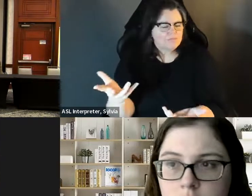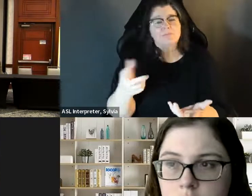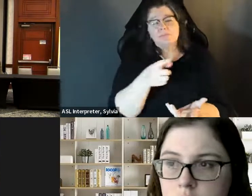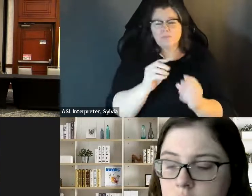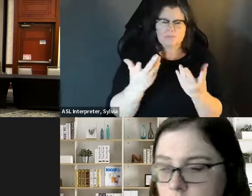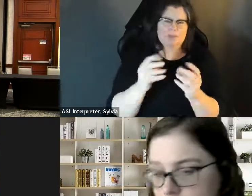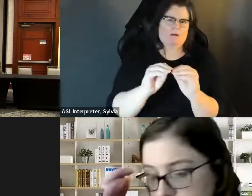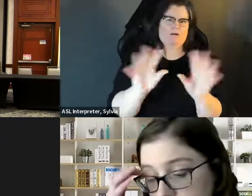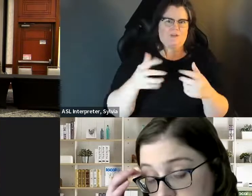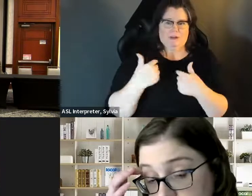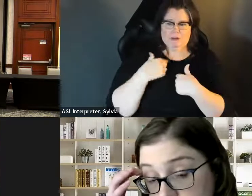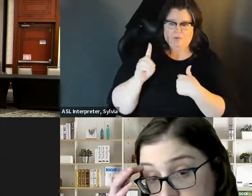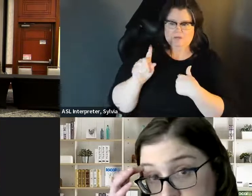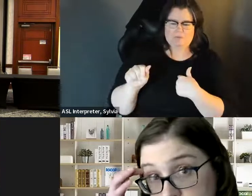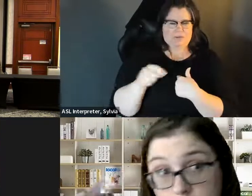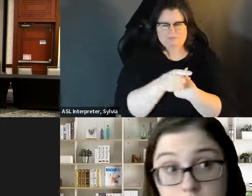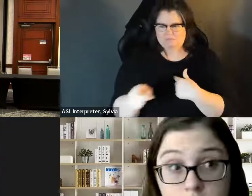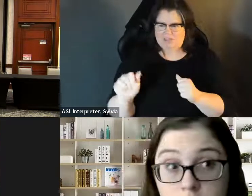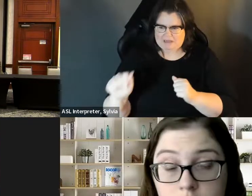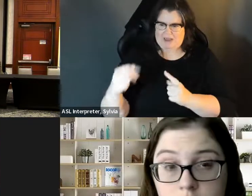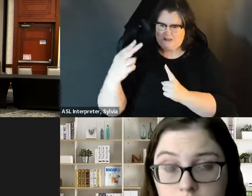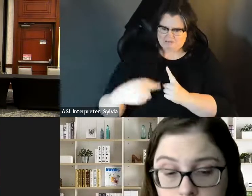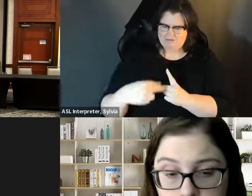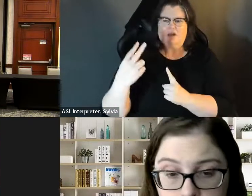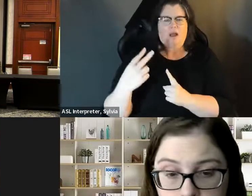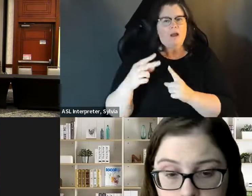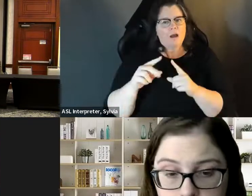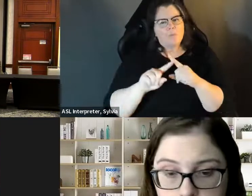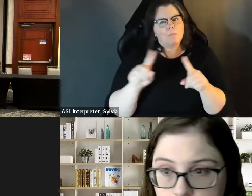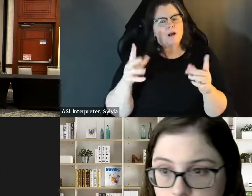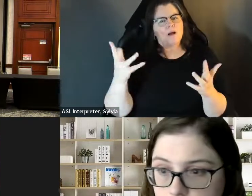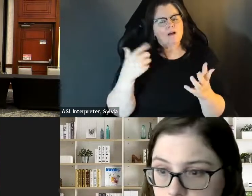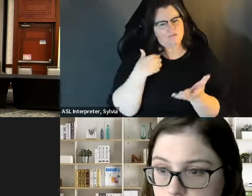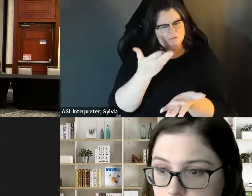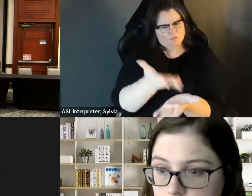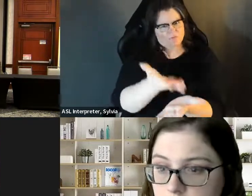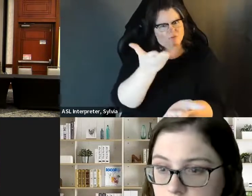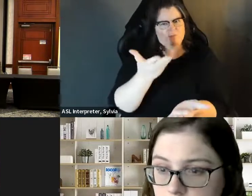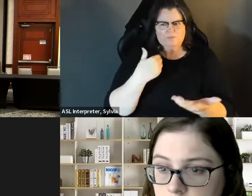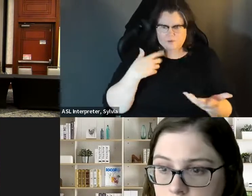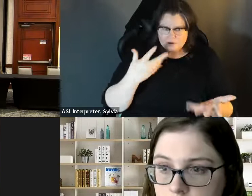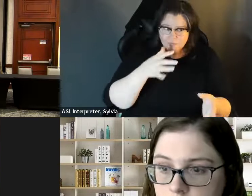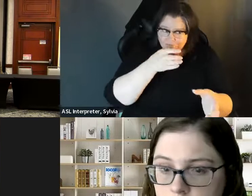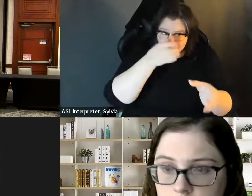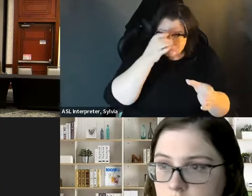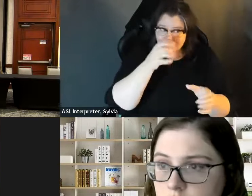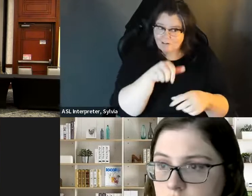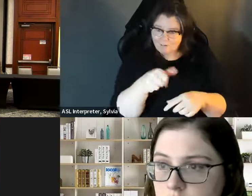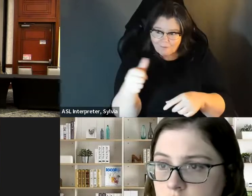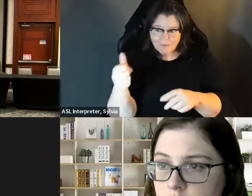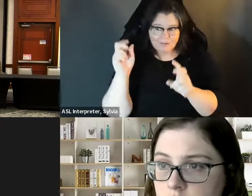That's gonna show where you're at, and the disabilities there. that's going to show where you 're at. And the disability